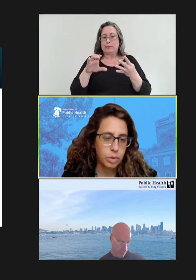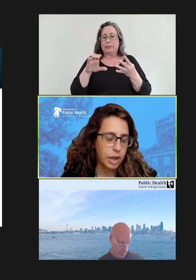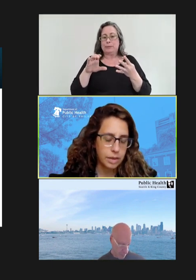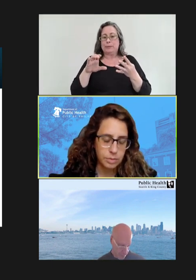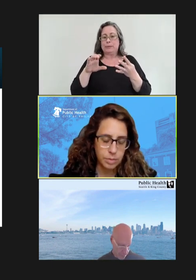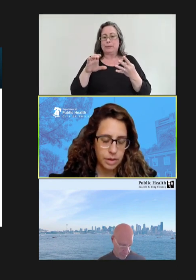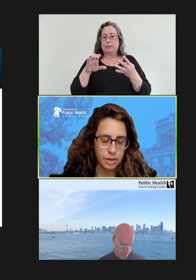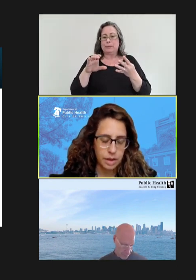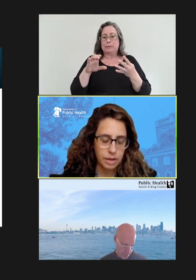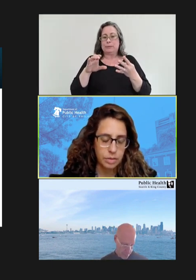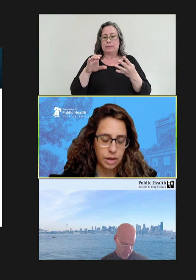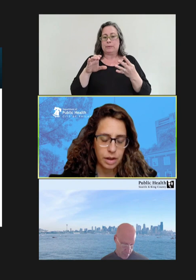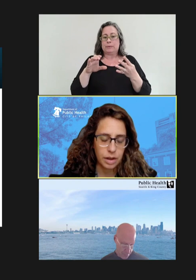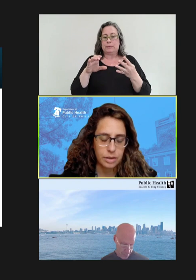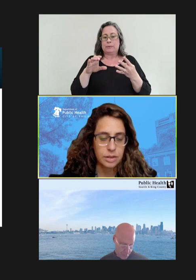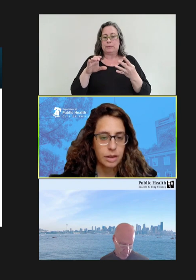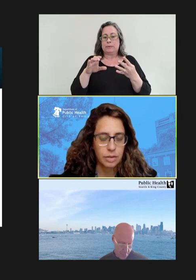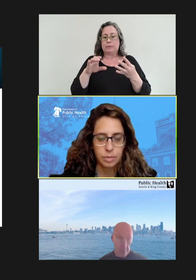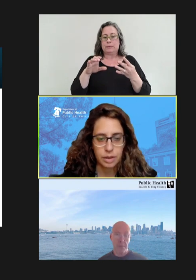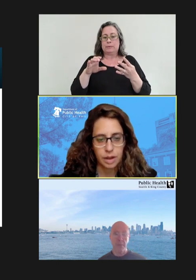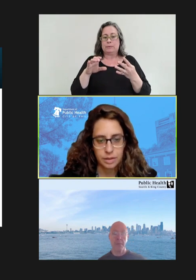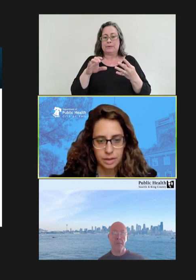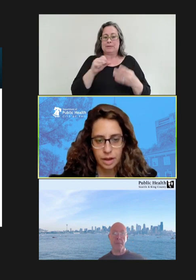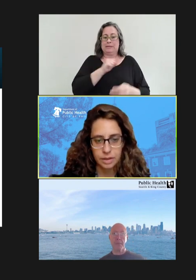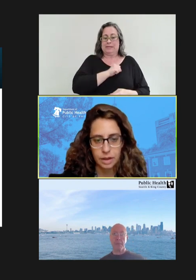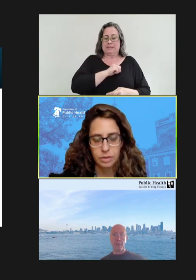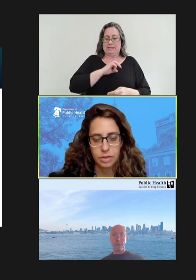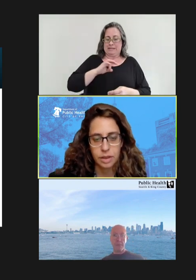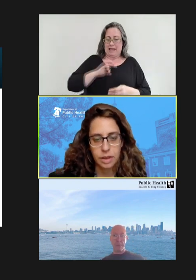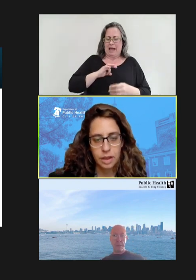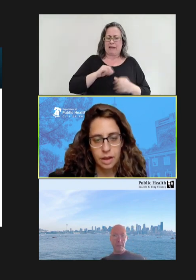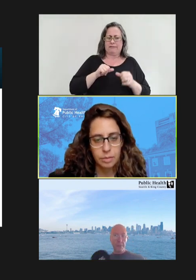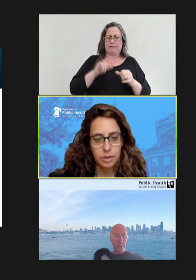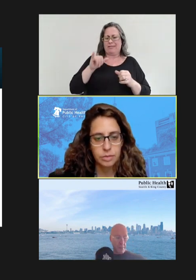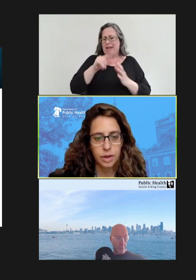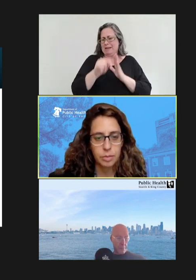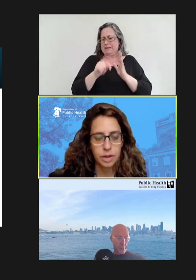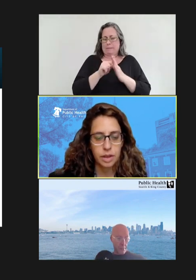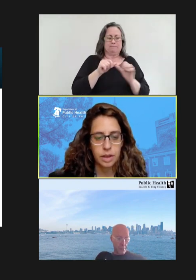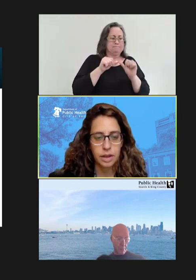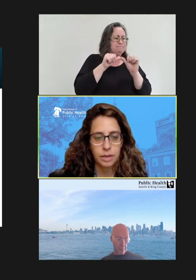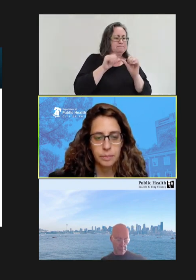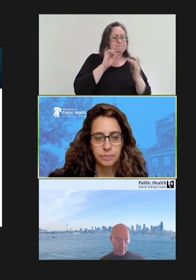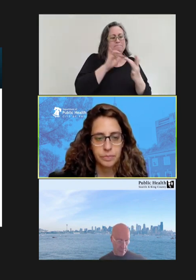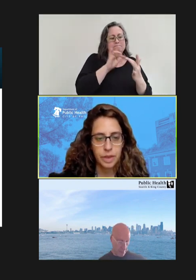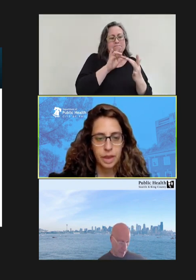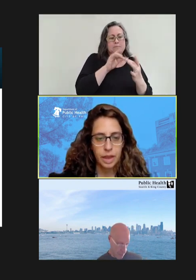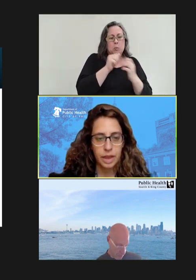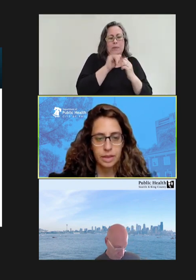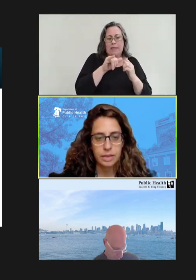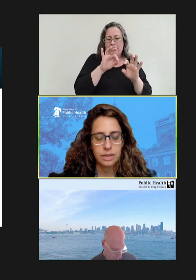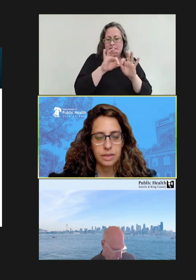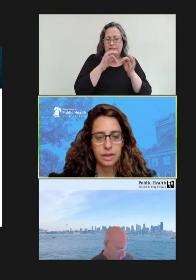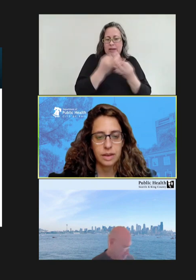we had been -- our staff had been in constant contact with this family and